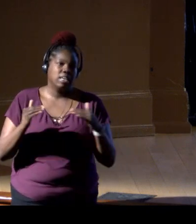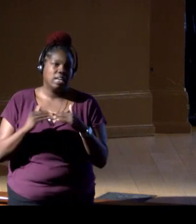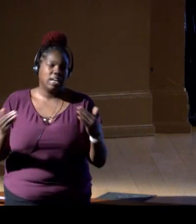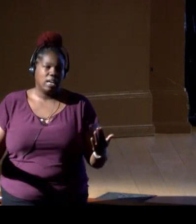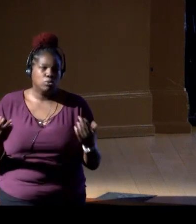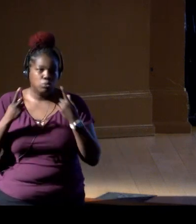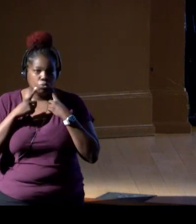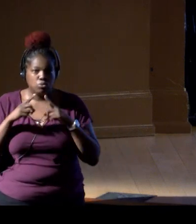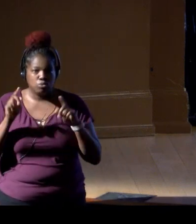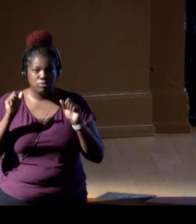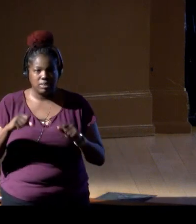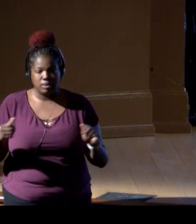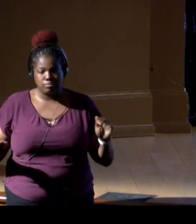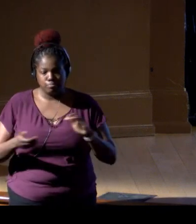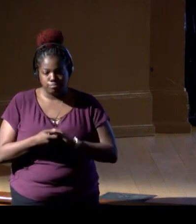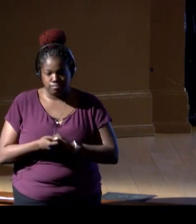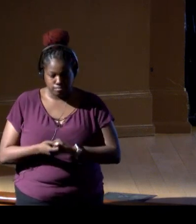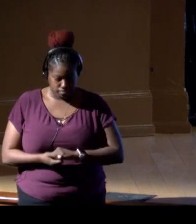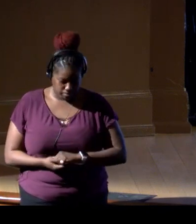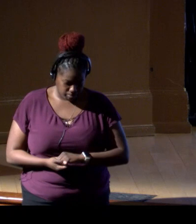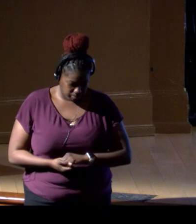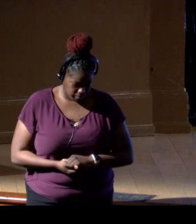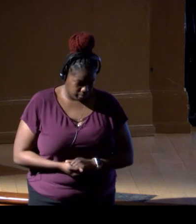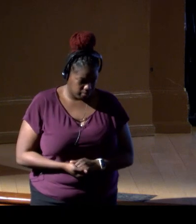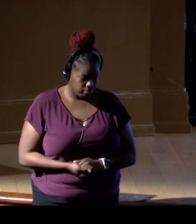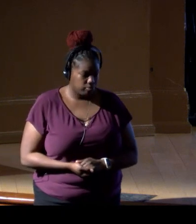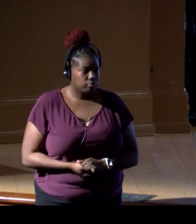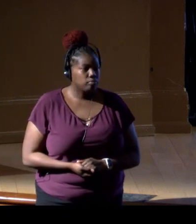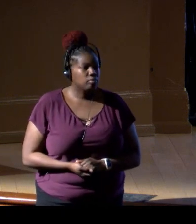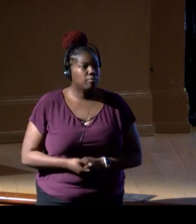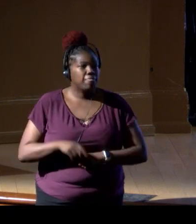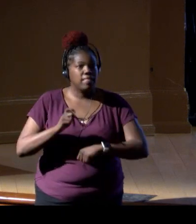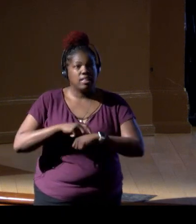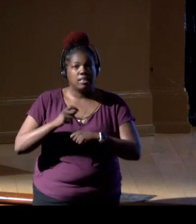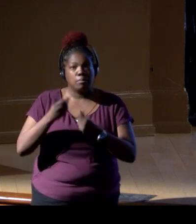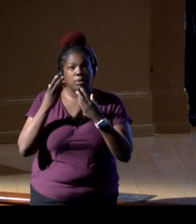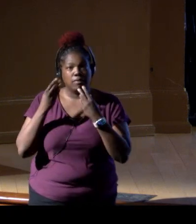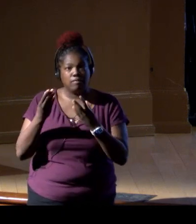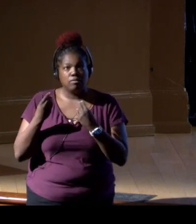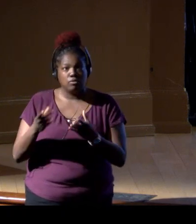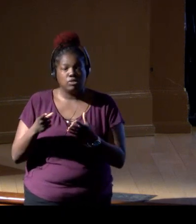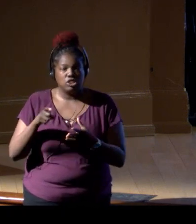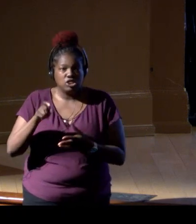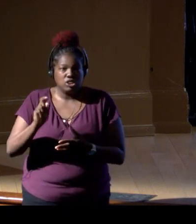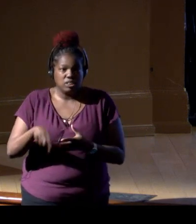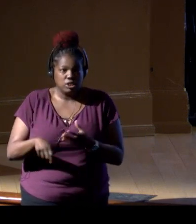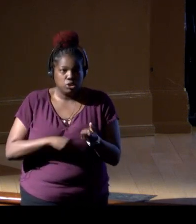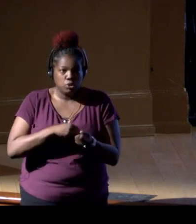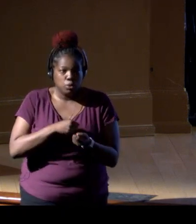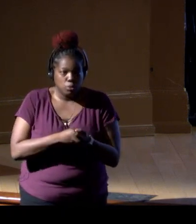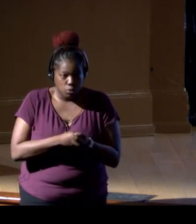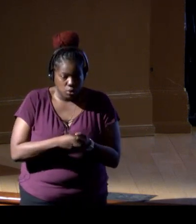can go hand-in-hand. Timely information is also needed to support identification